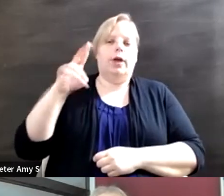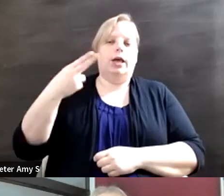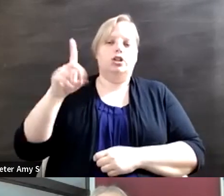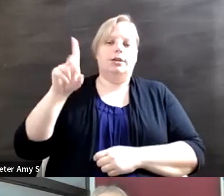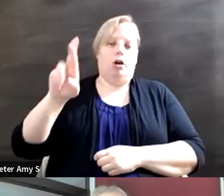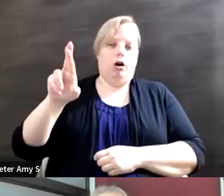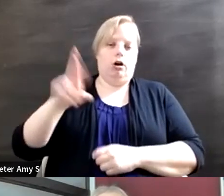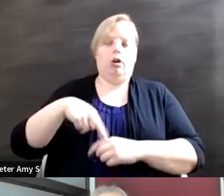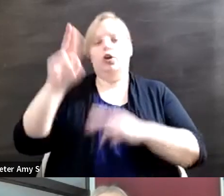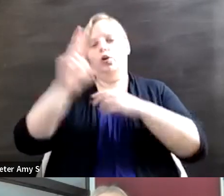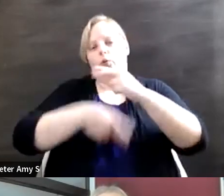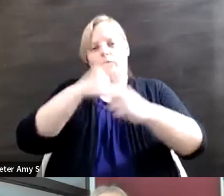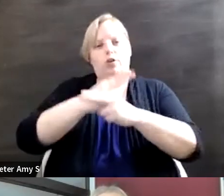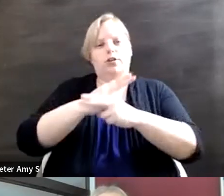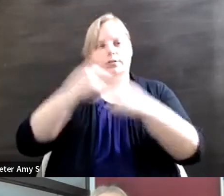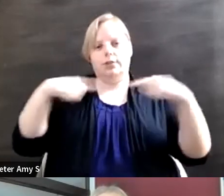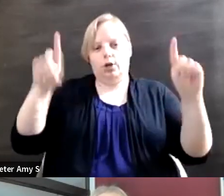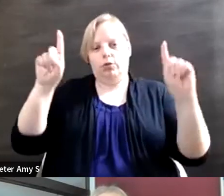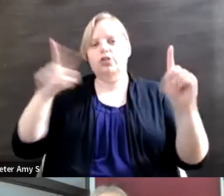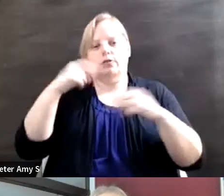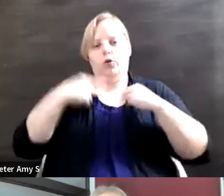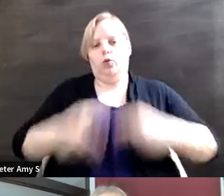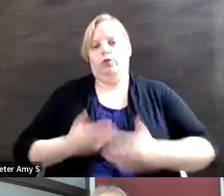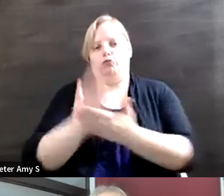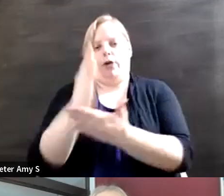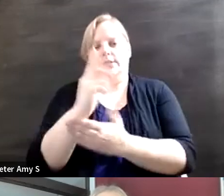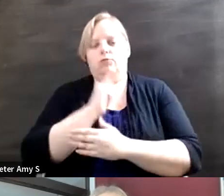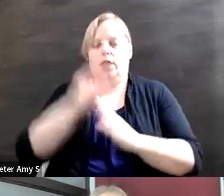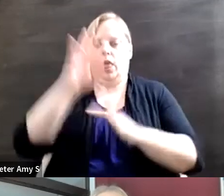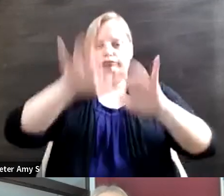through the link where you would just fill in some simple information to determine who